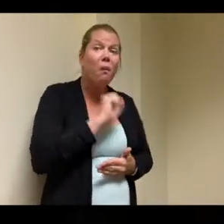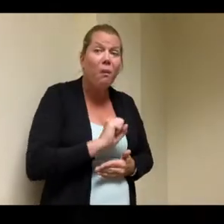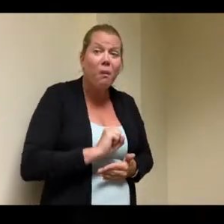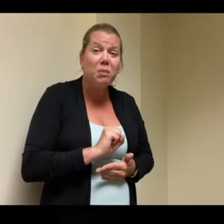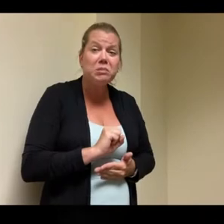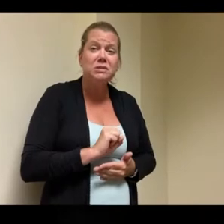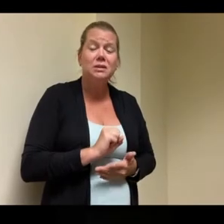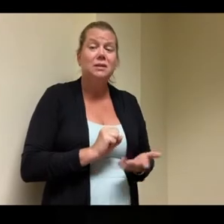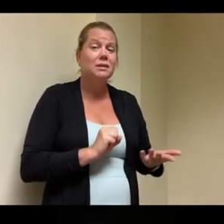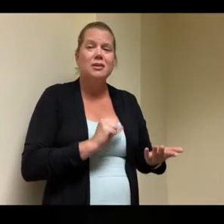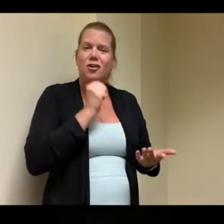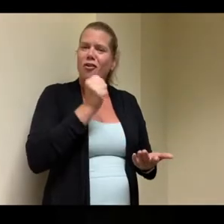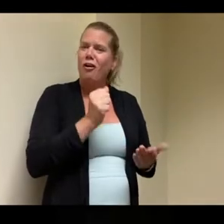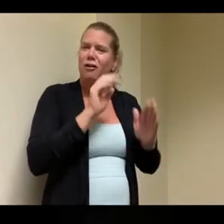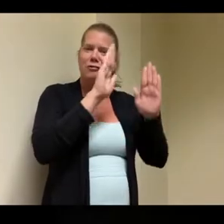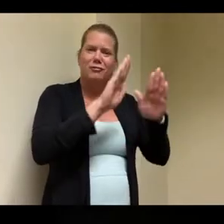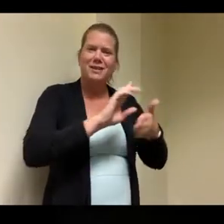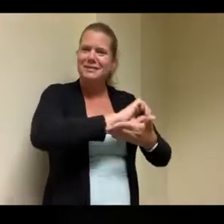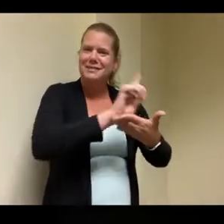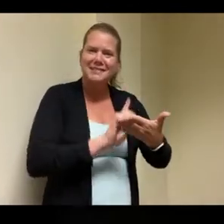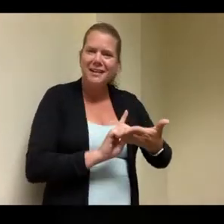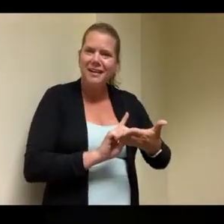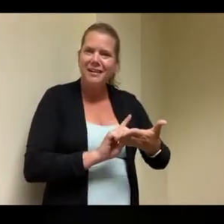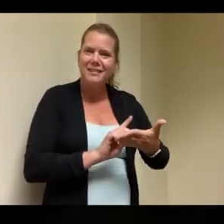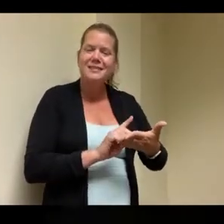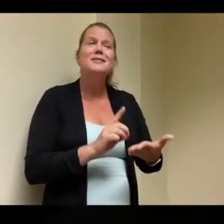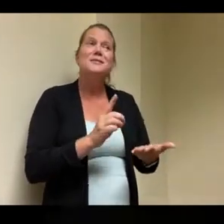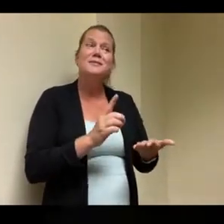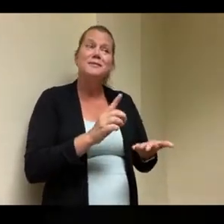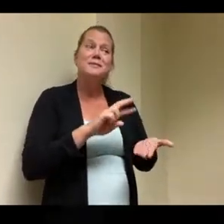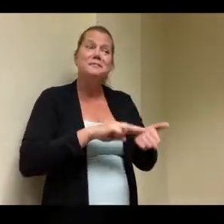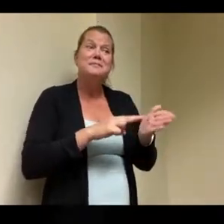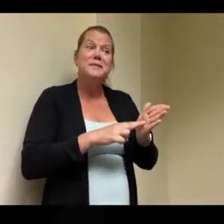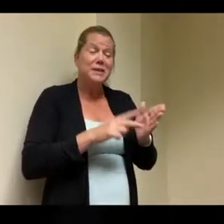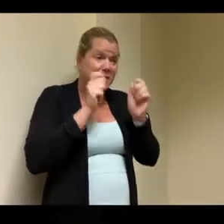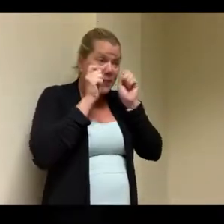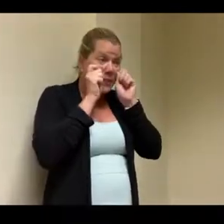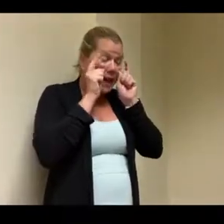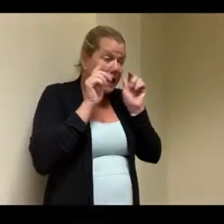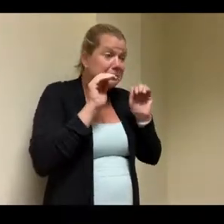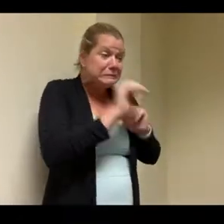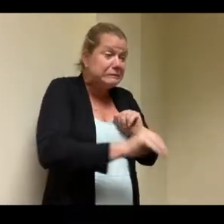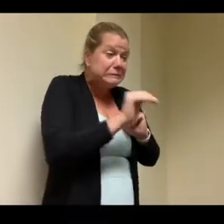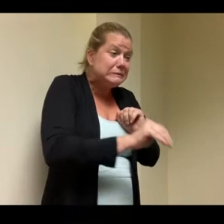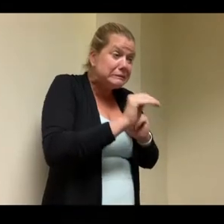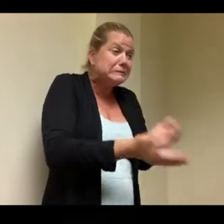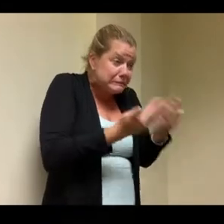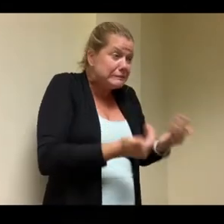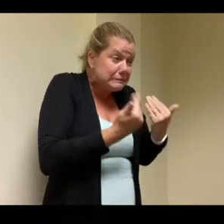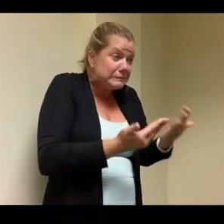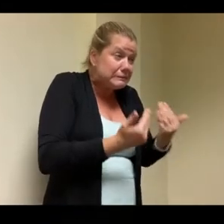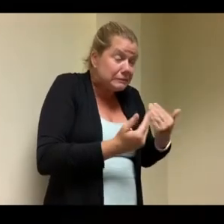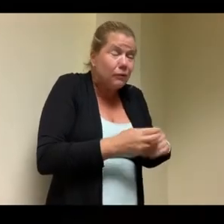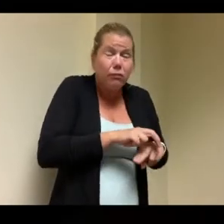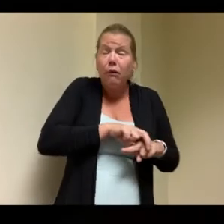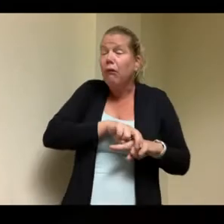it's three and a half minutes and um and the state regulates and makes sure we i think we have to have drills at least